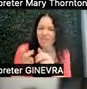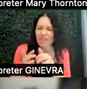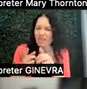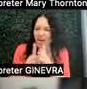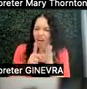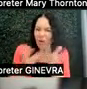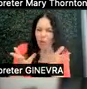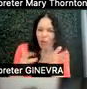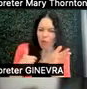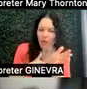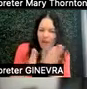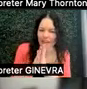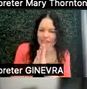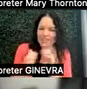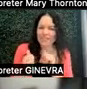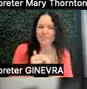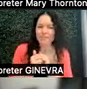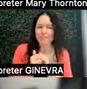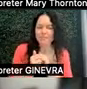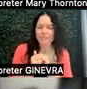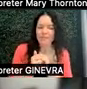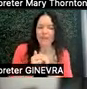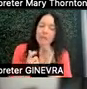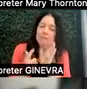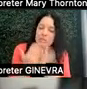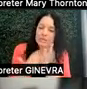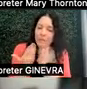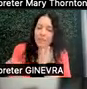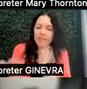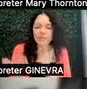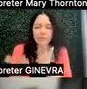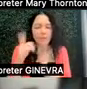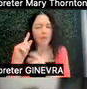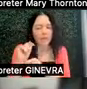And there are things that we probably traditionally think of as pretty simple.